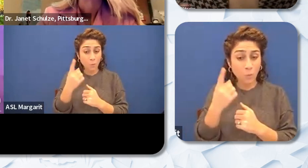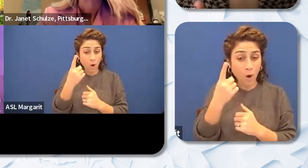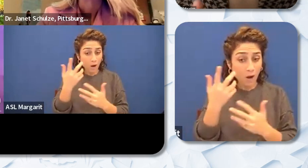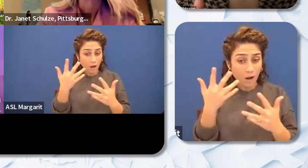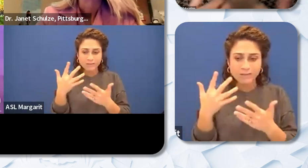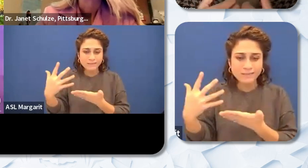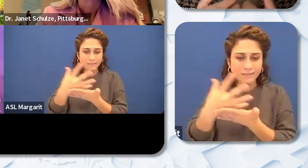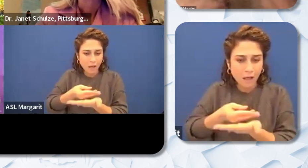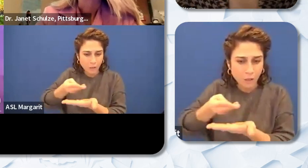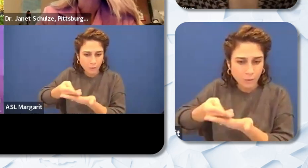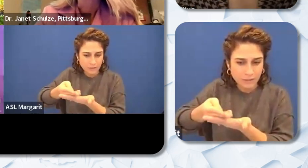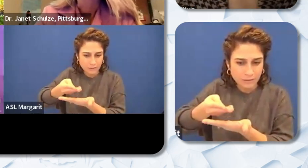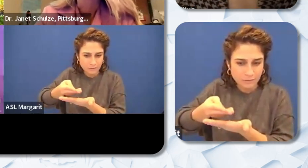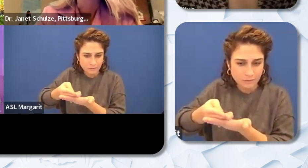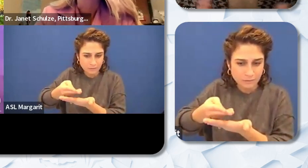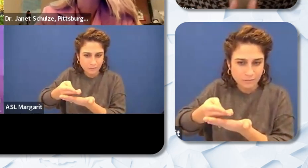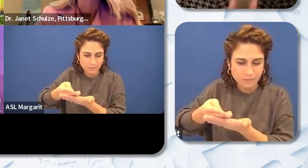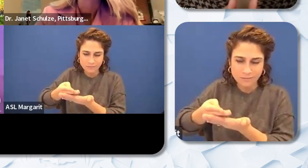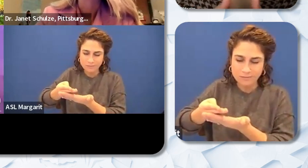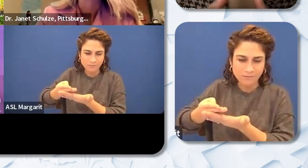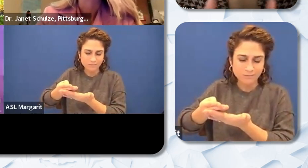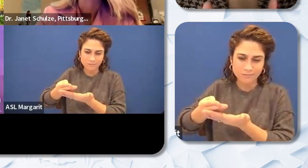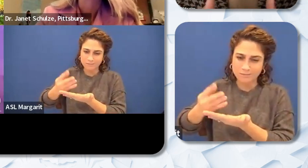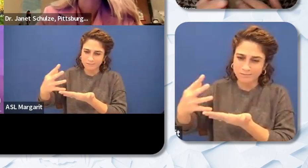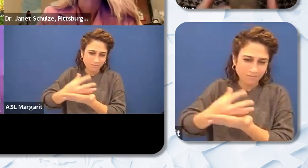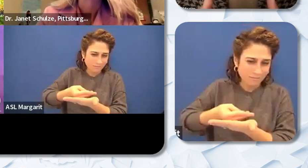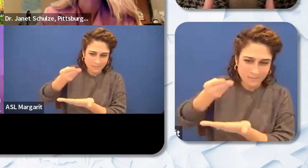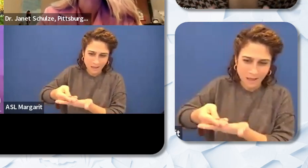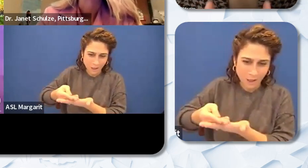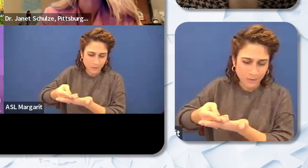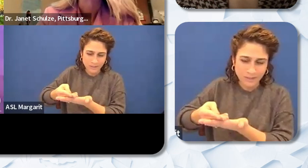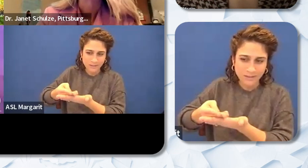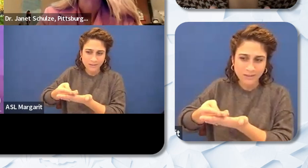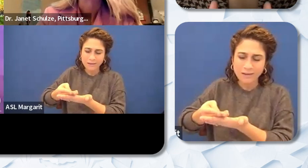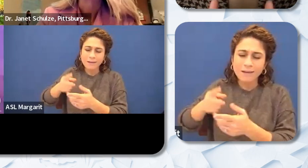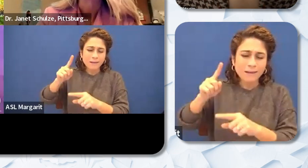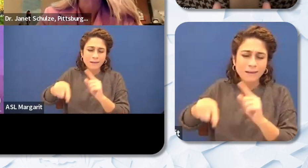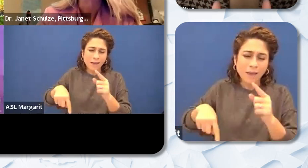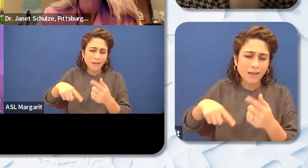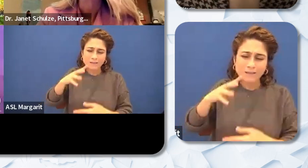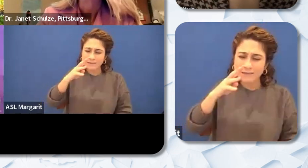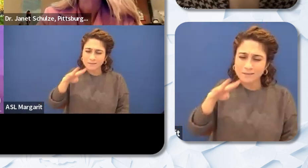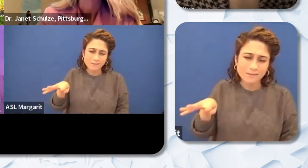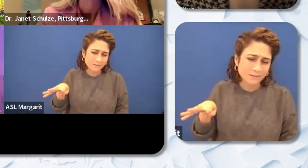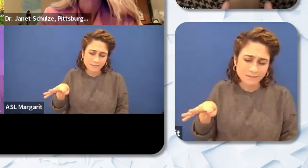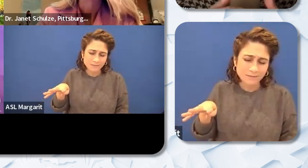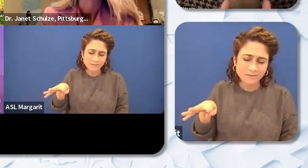And and and I'm putting salary out there because it is something we can no longer not discuss. It